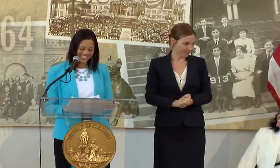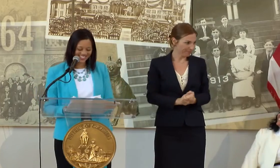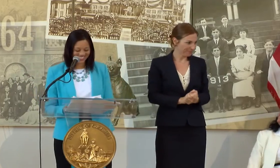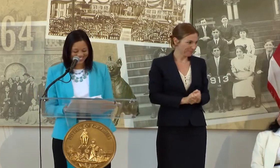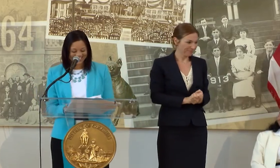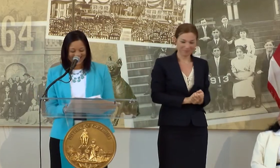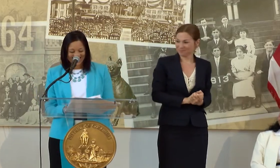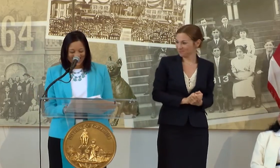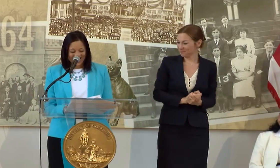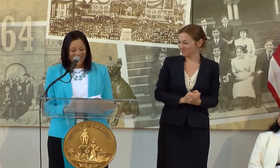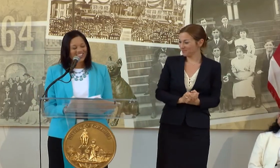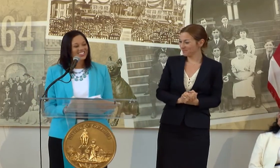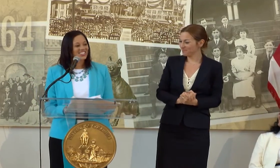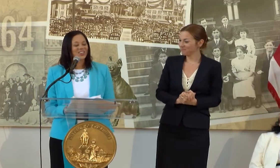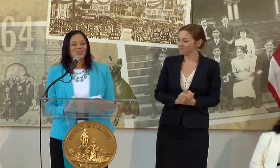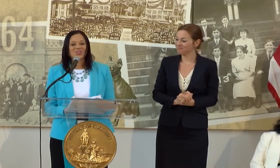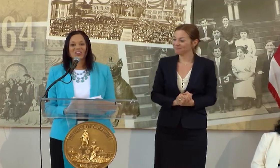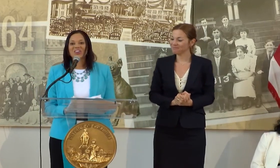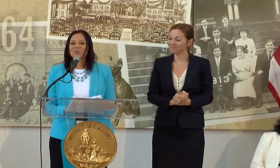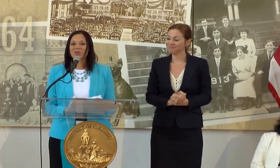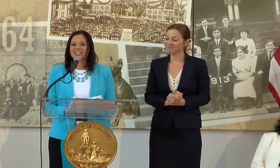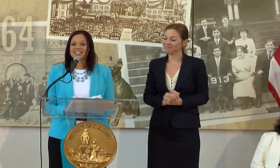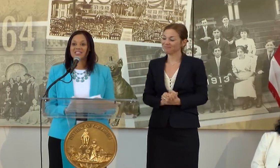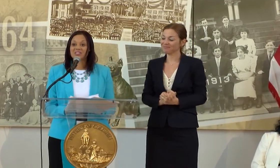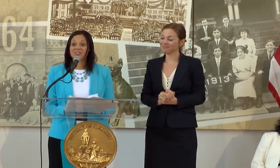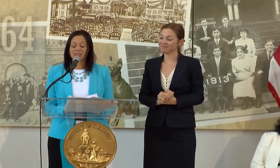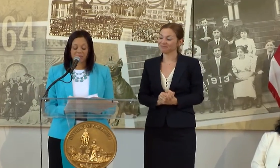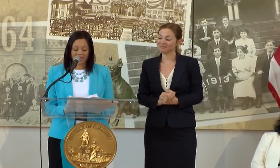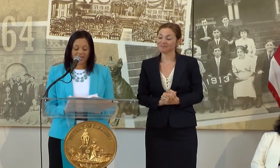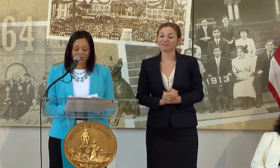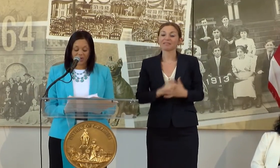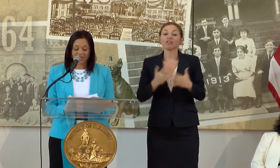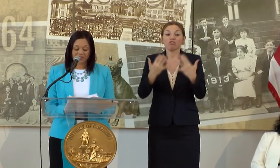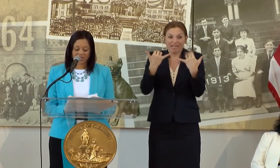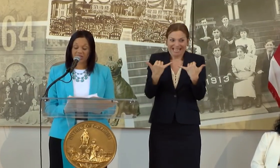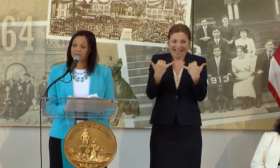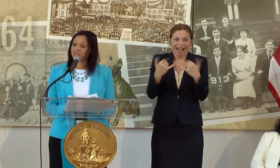ALSO, WE ARE IN THE PROCESS OF DEVELOPING A CREATIVE ECONOMY